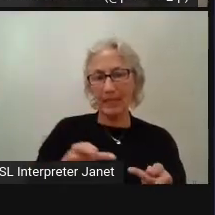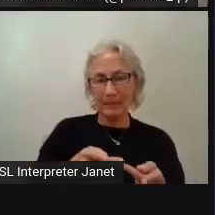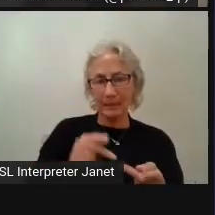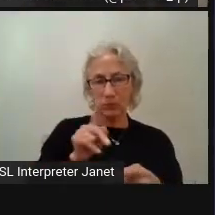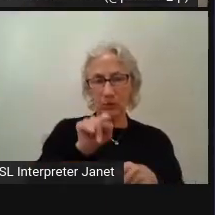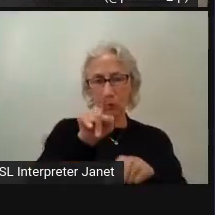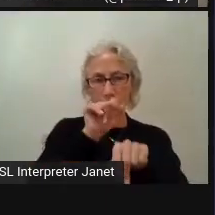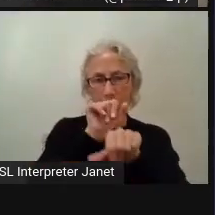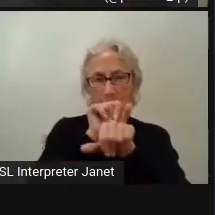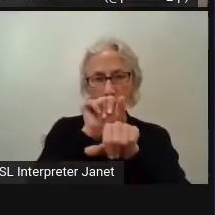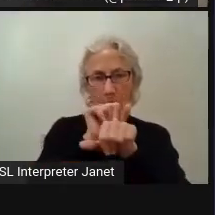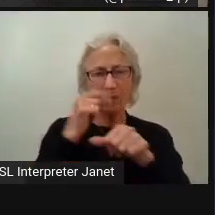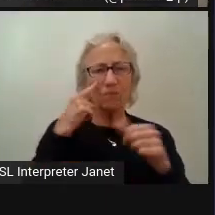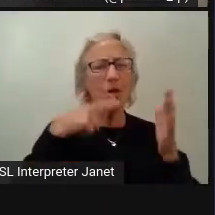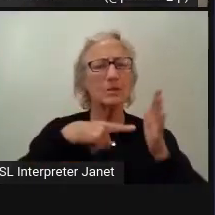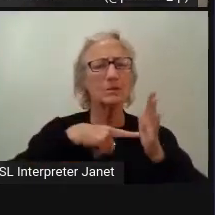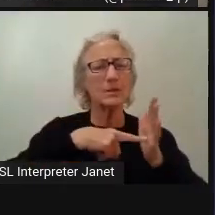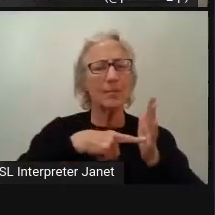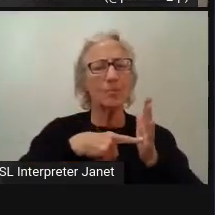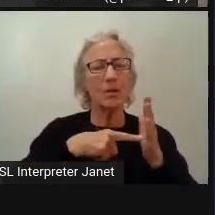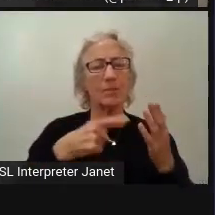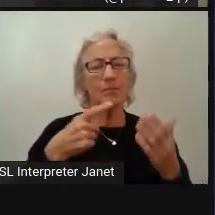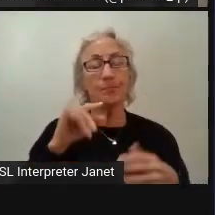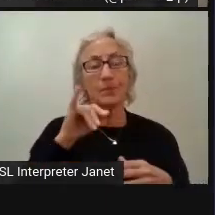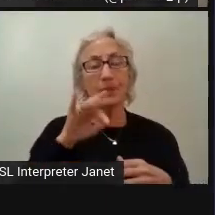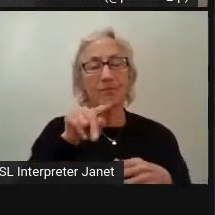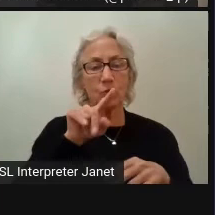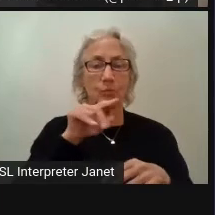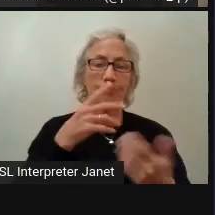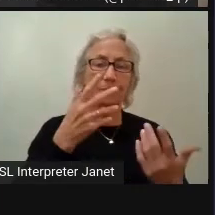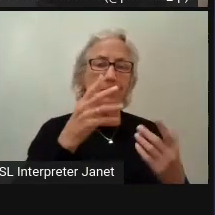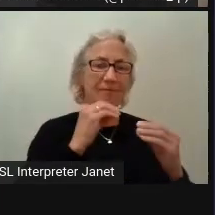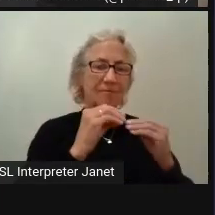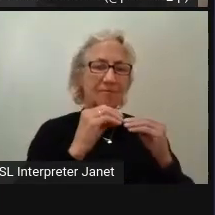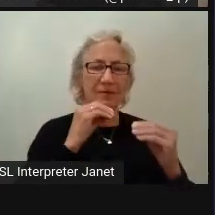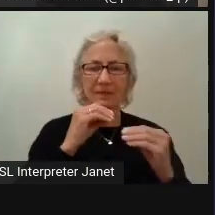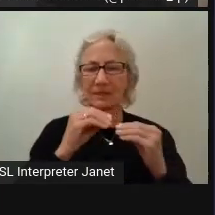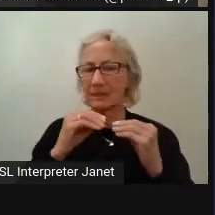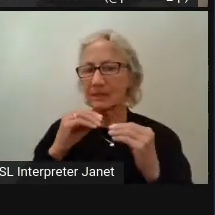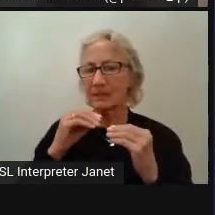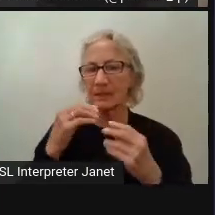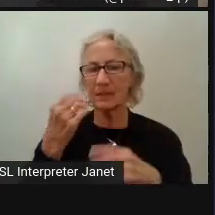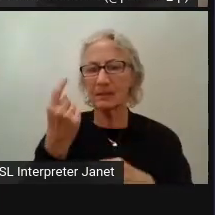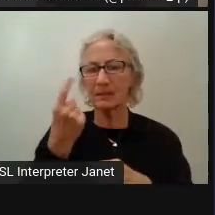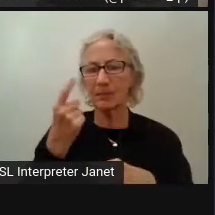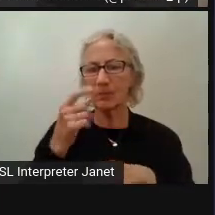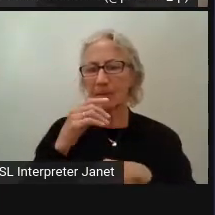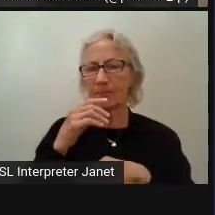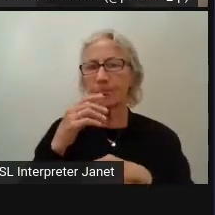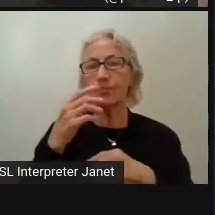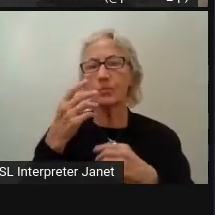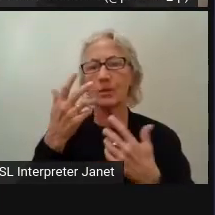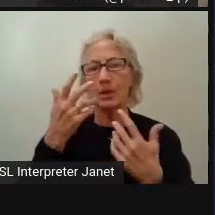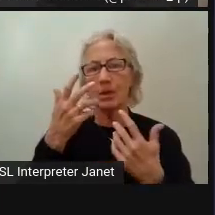For example, if we are fixing something on the contact page, we'll be only testing the contact page,